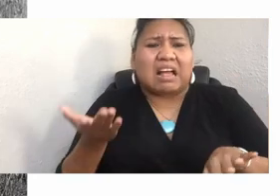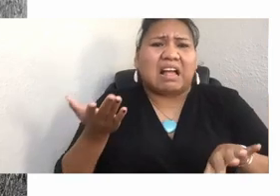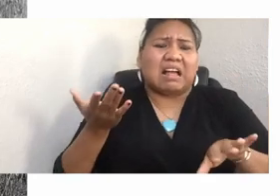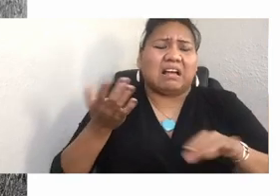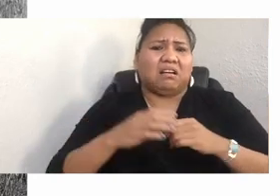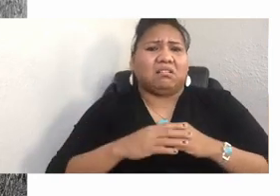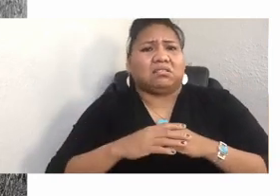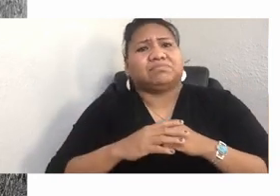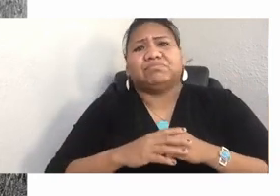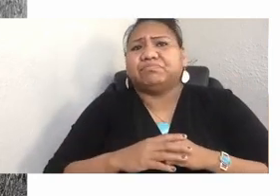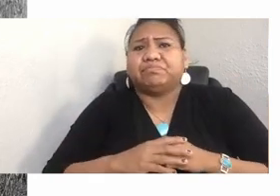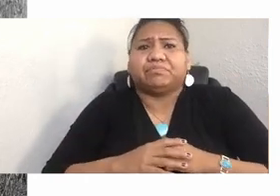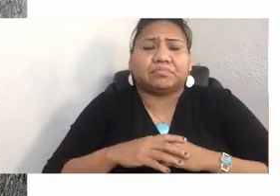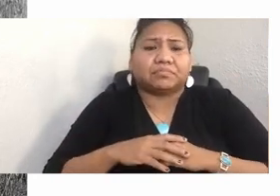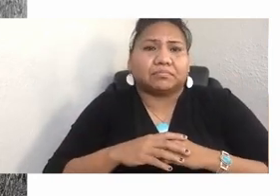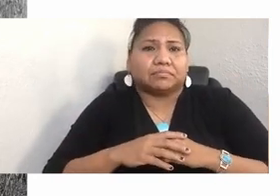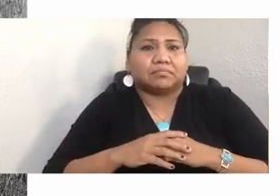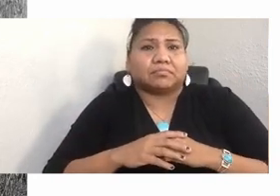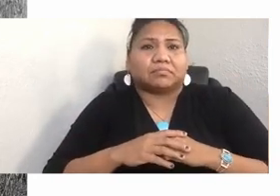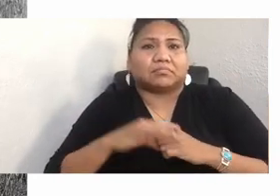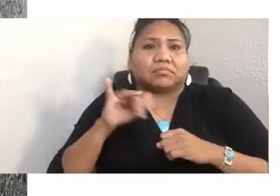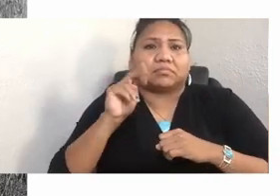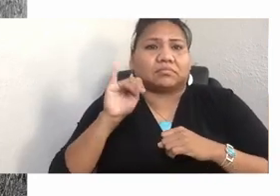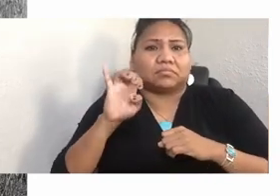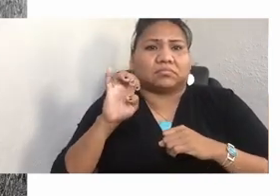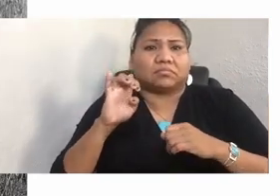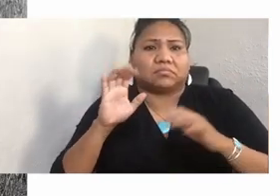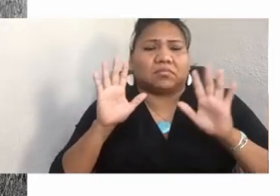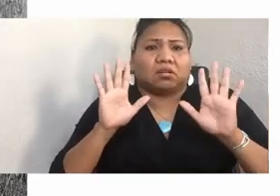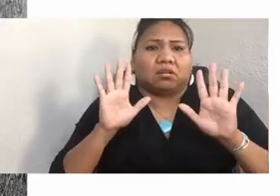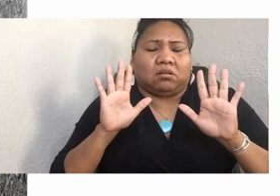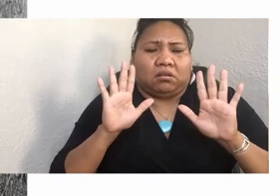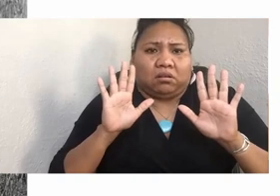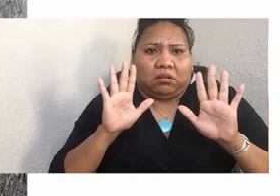And Jennie said, oh, god, that she was just so heartbroken.